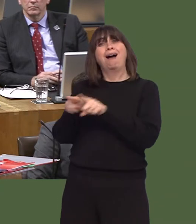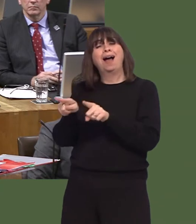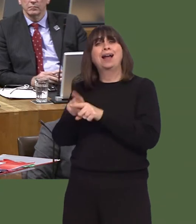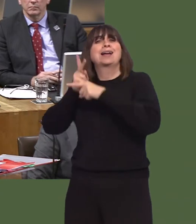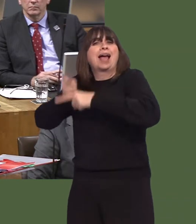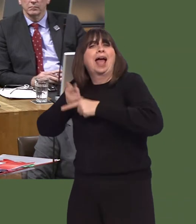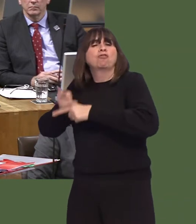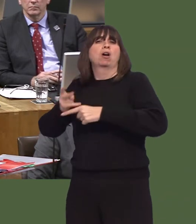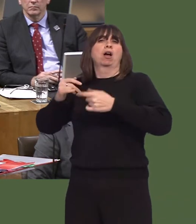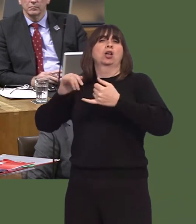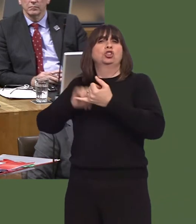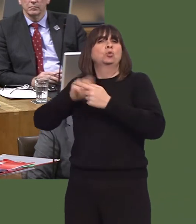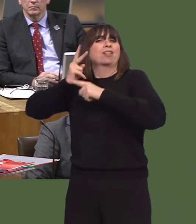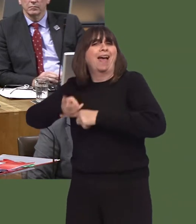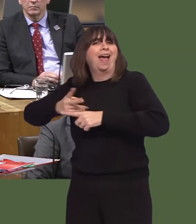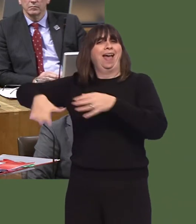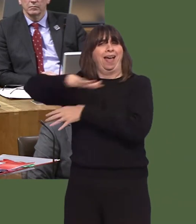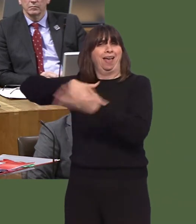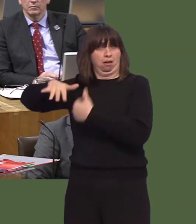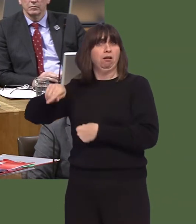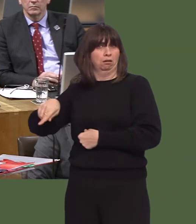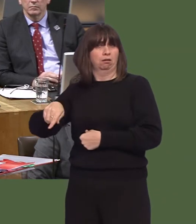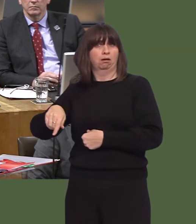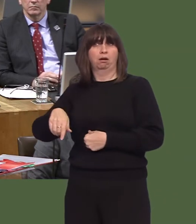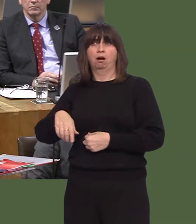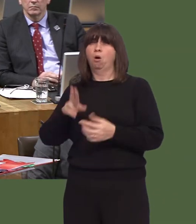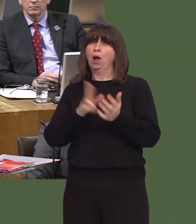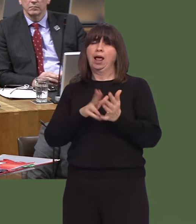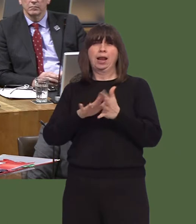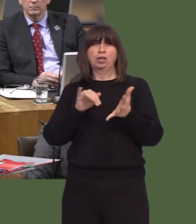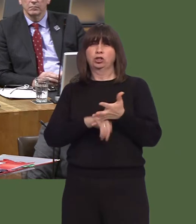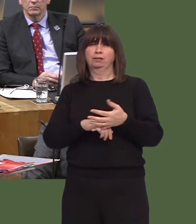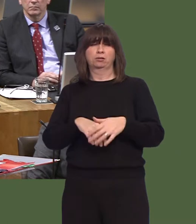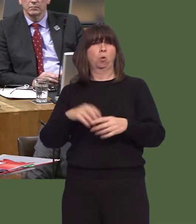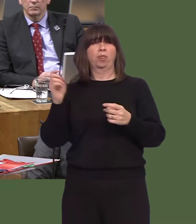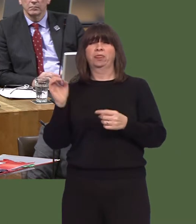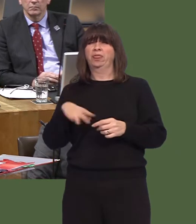They continue to maintain an NHS of enormous scale that receives tens of thousands of contacts